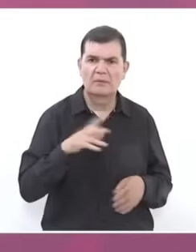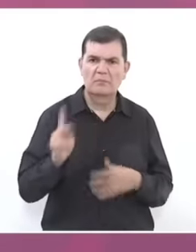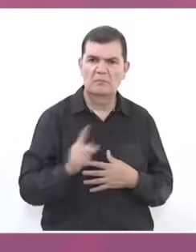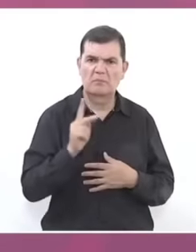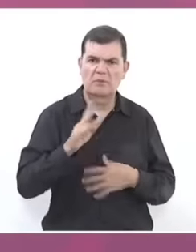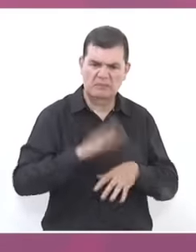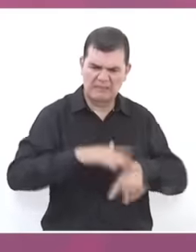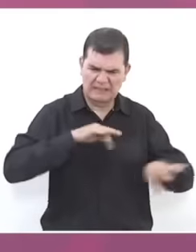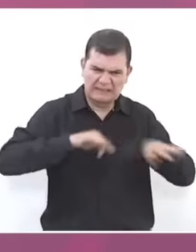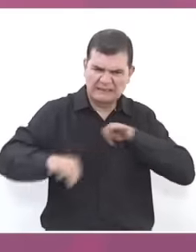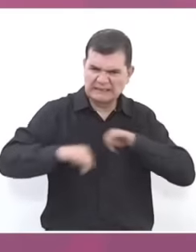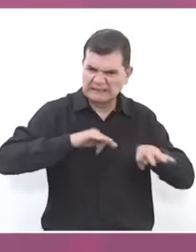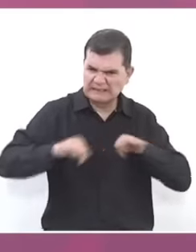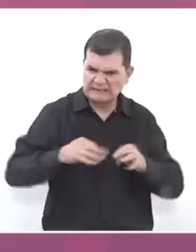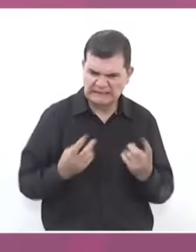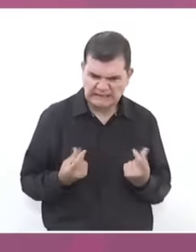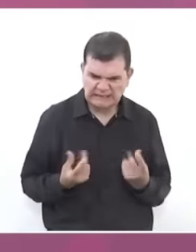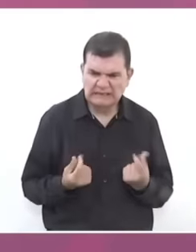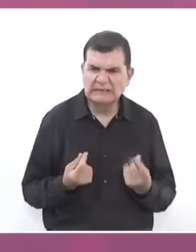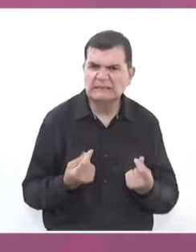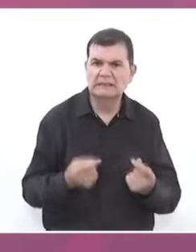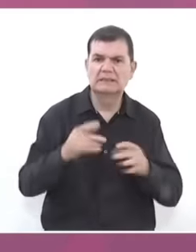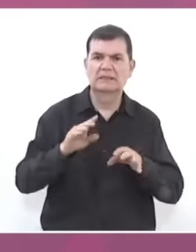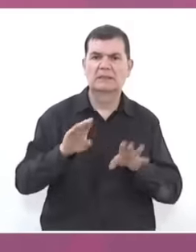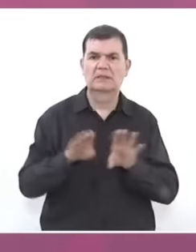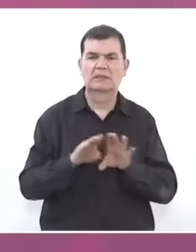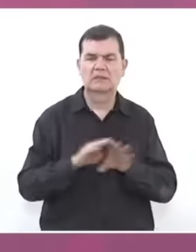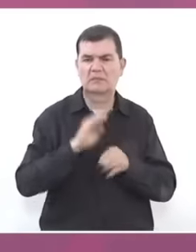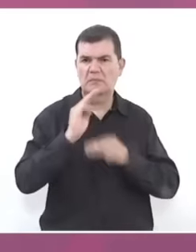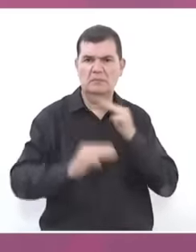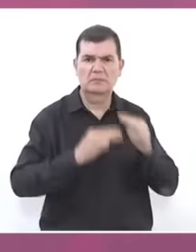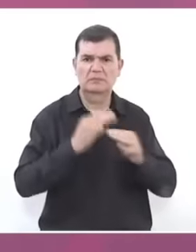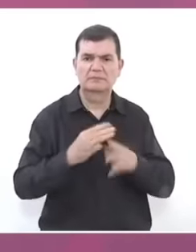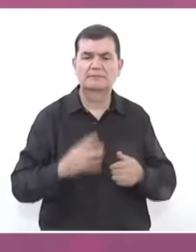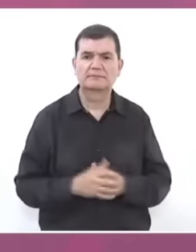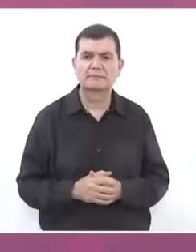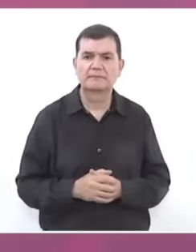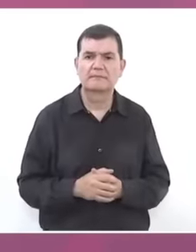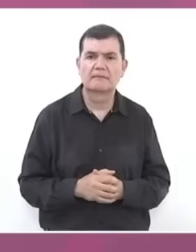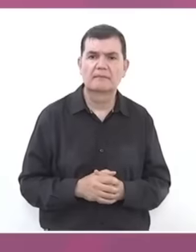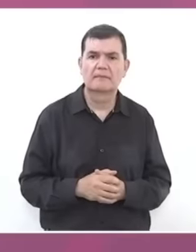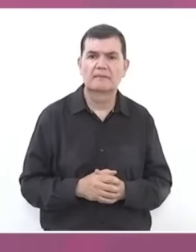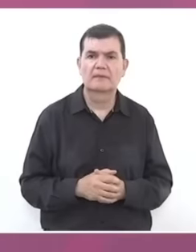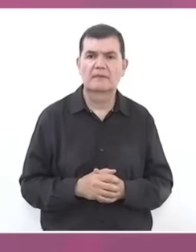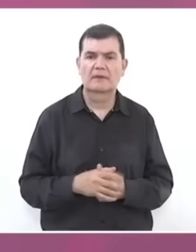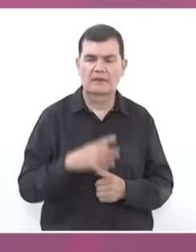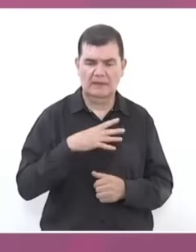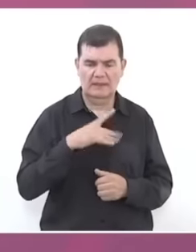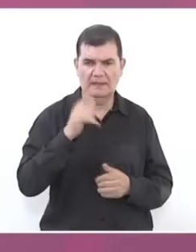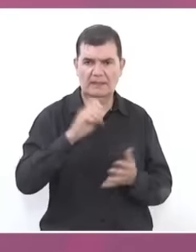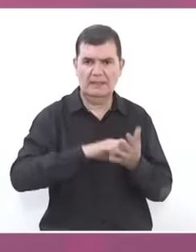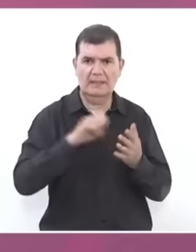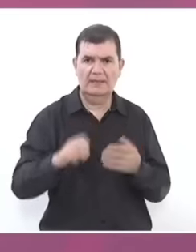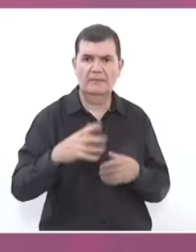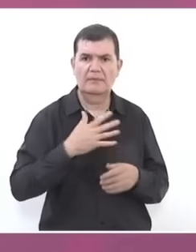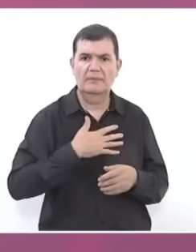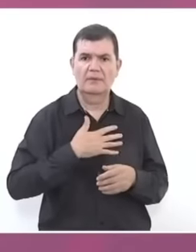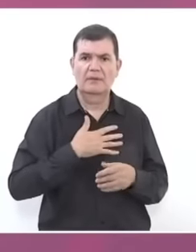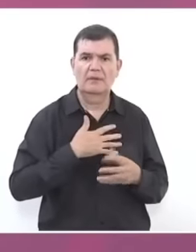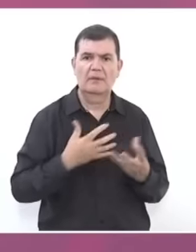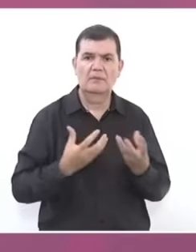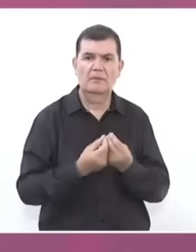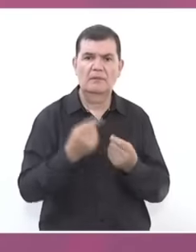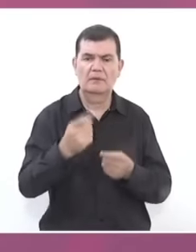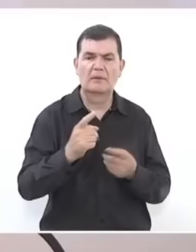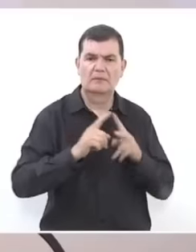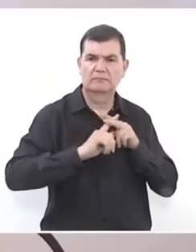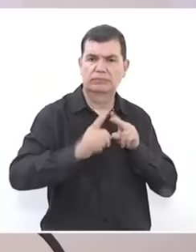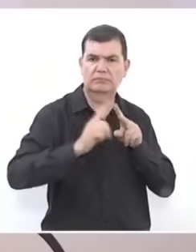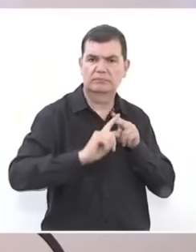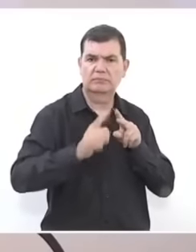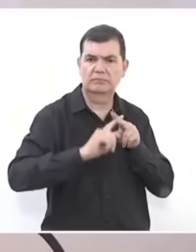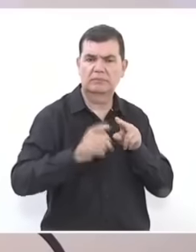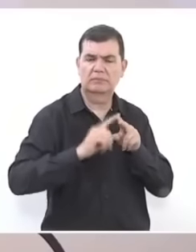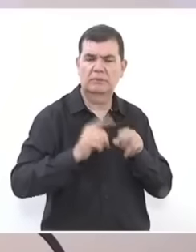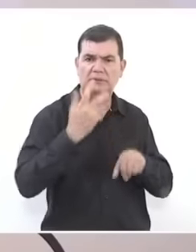working people in the world, there is the example of our migrant countrymen who are going to